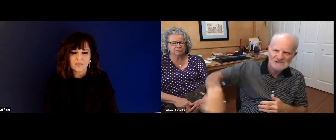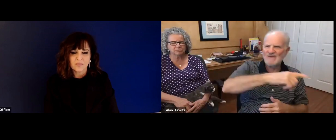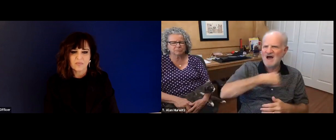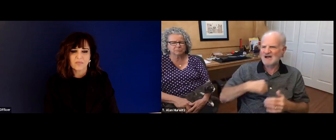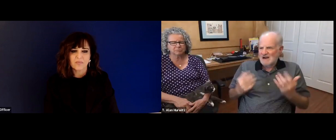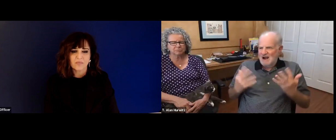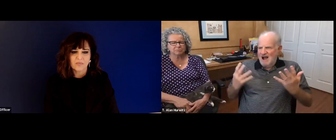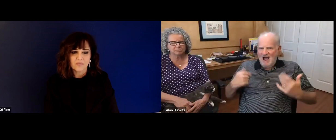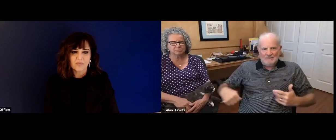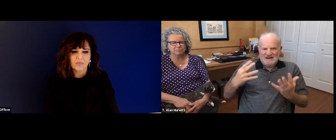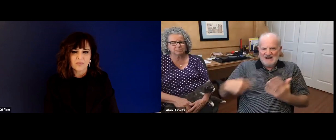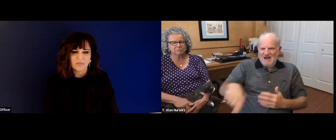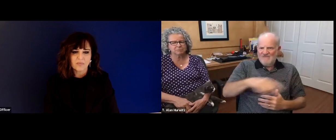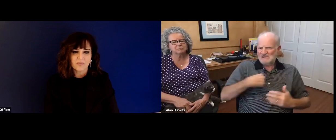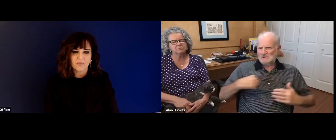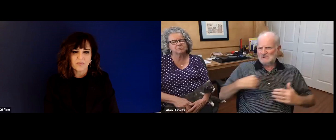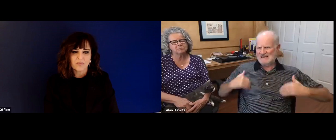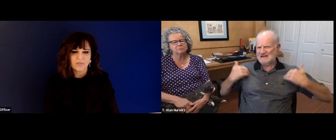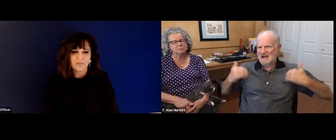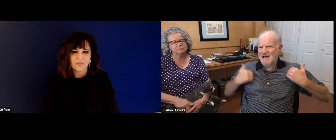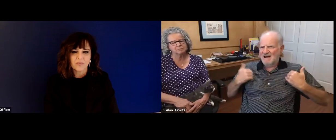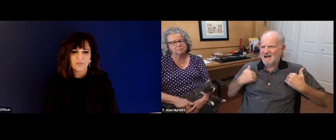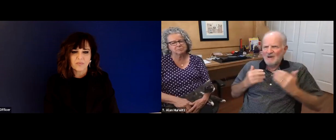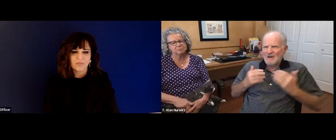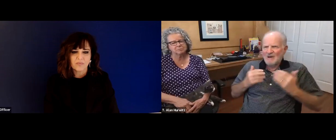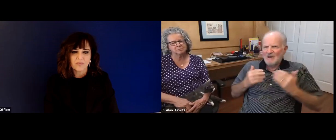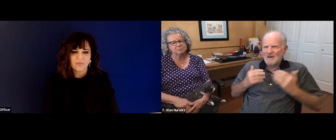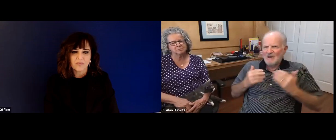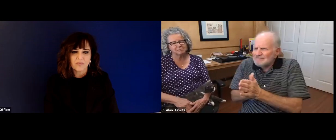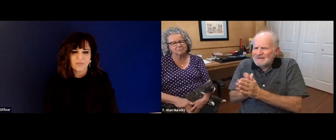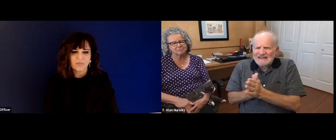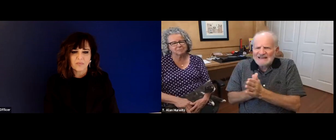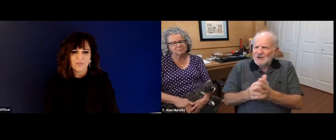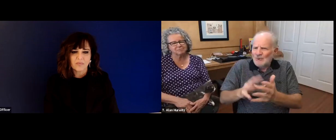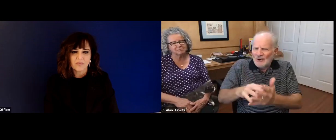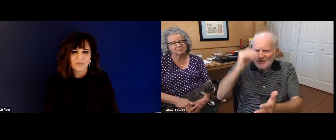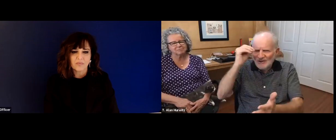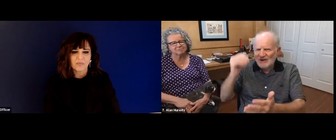able to bring forth their perspectives to share their